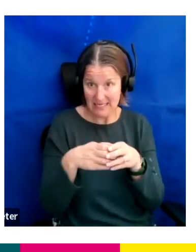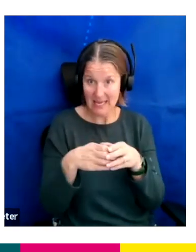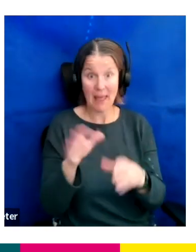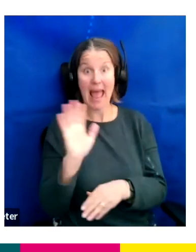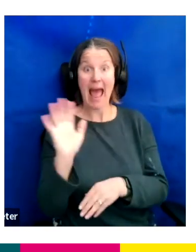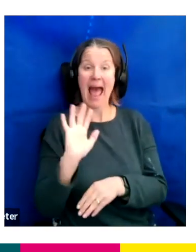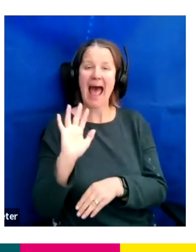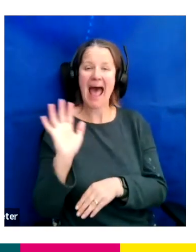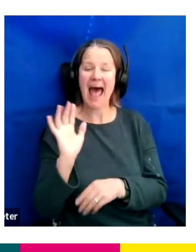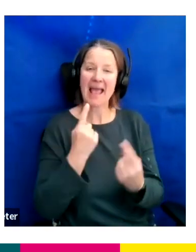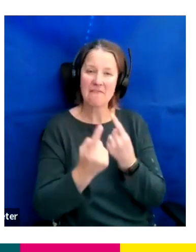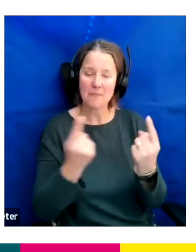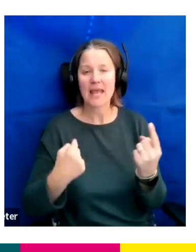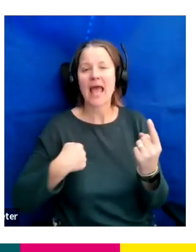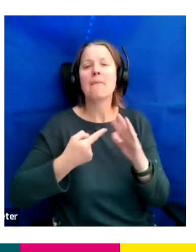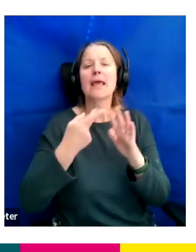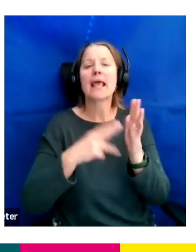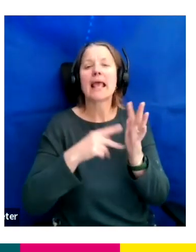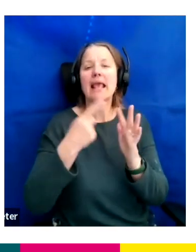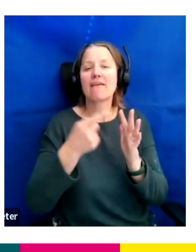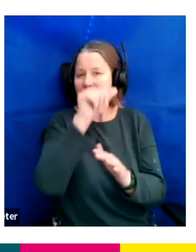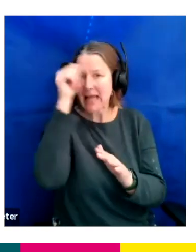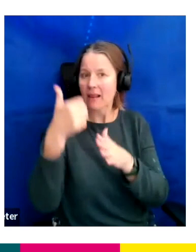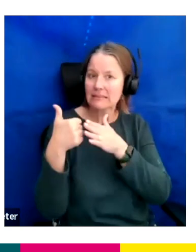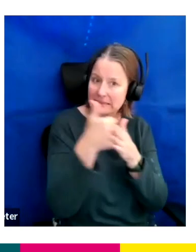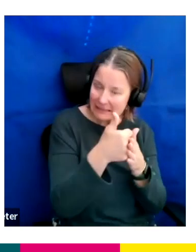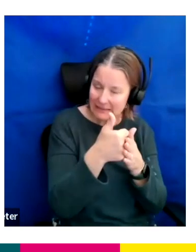I'm Eve and I'm the talent assistant with Lifted Entertainment.